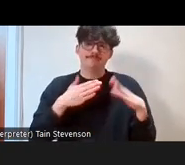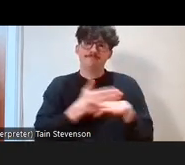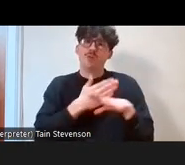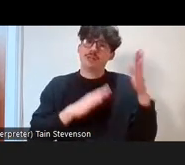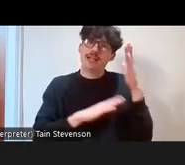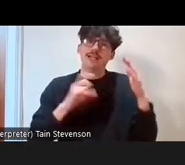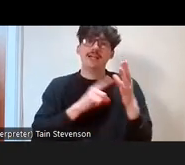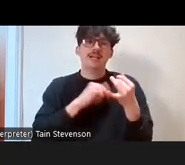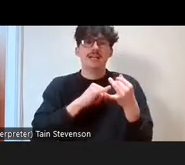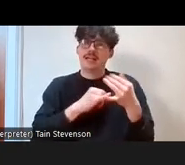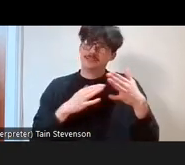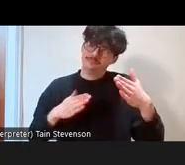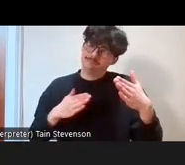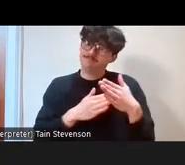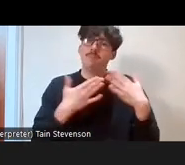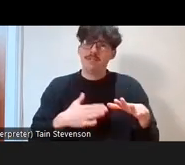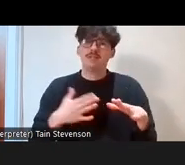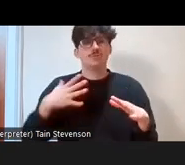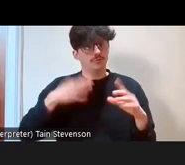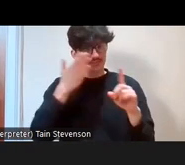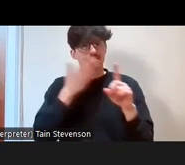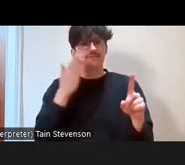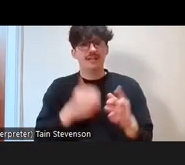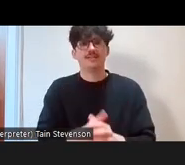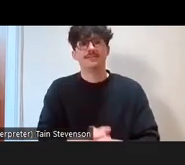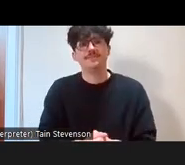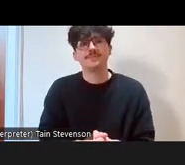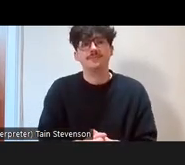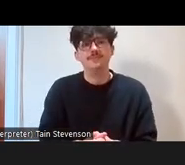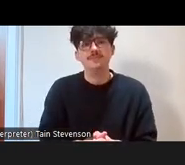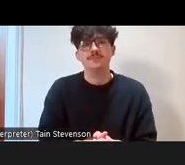You've probably had a lot of ideas, or you might have personal experience